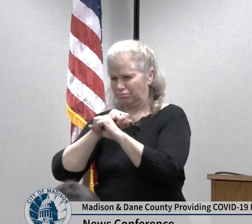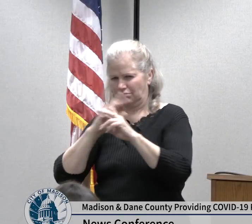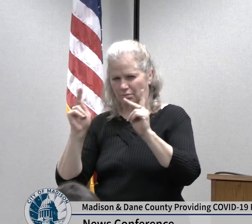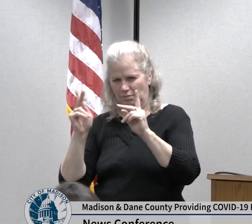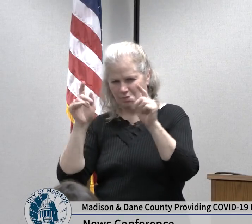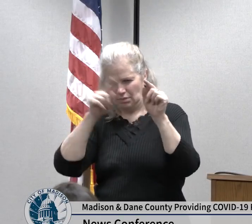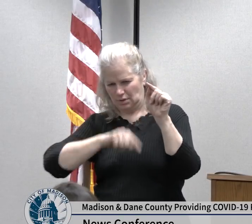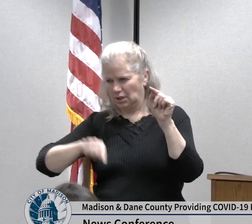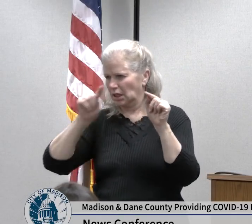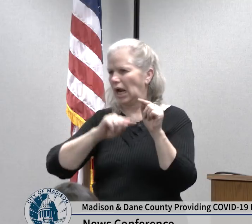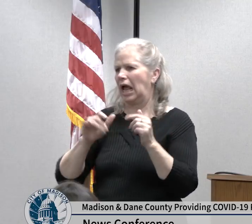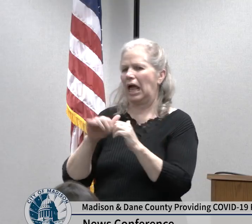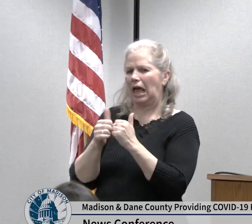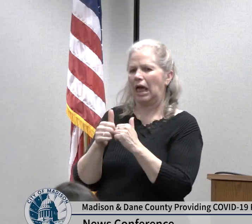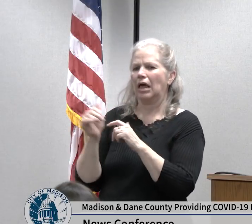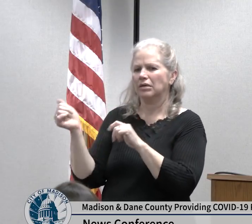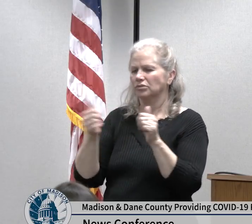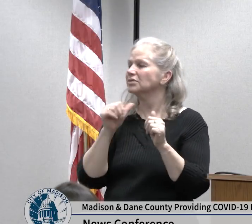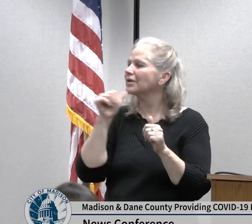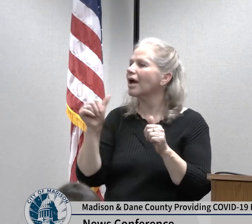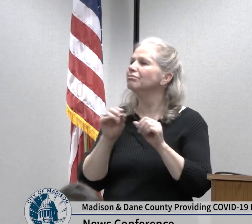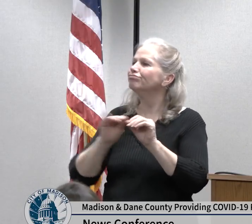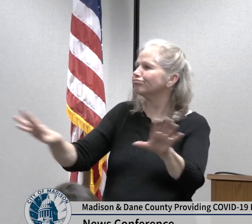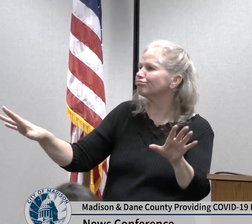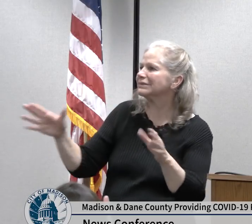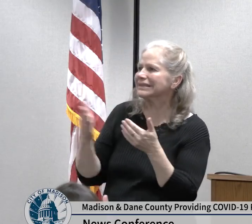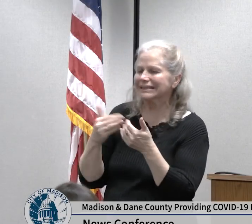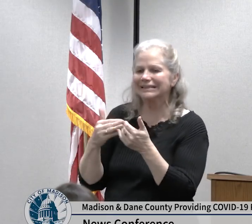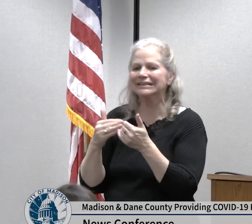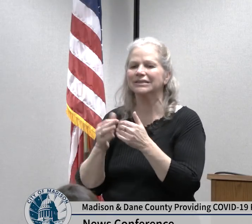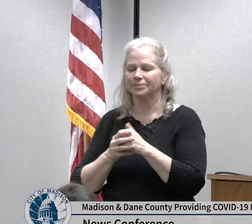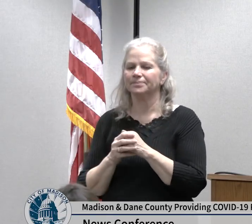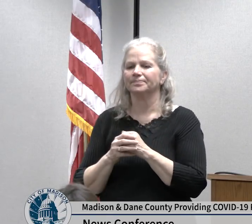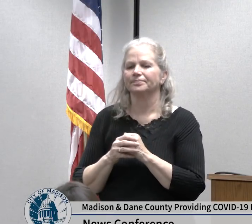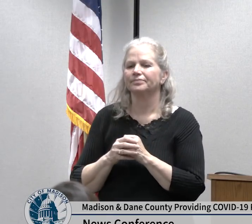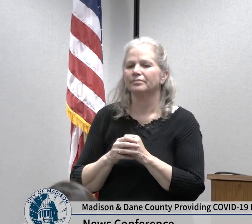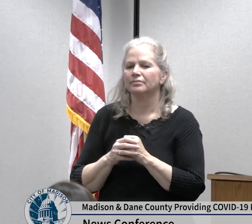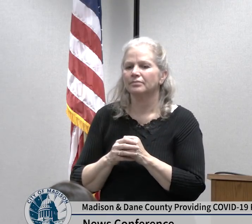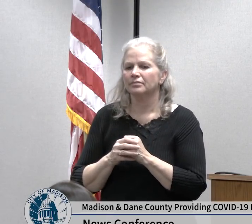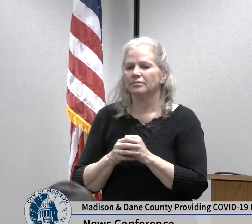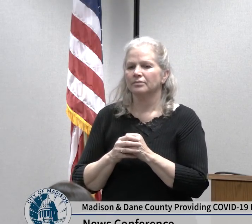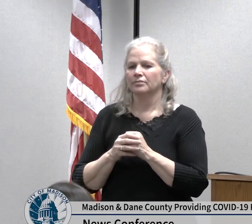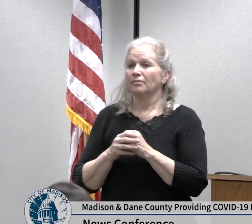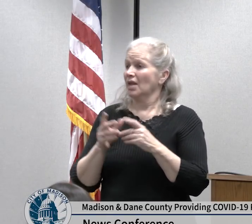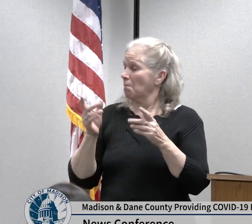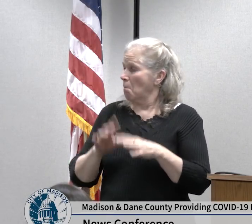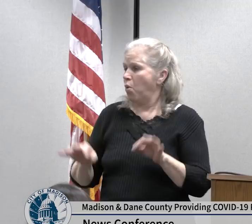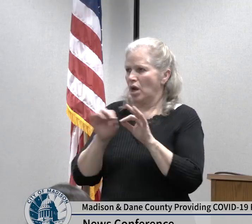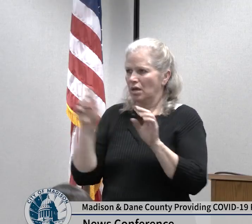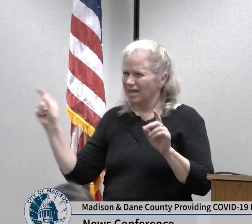the spread of this illness and the threat of this illness the more that people take care of themselves to prevent getting sick the less strain